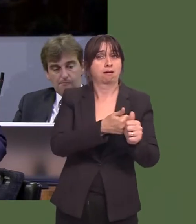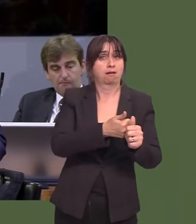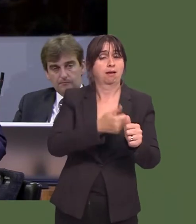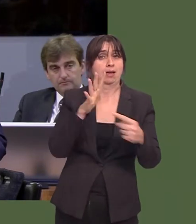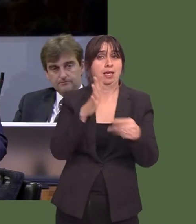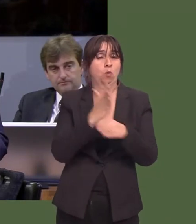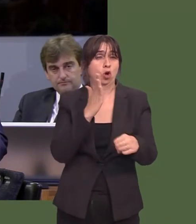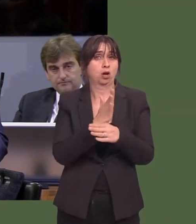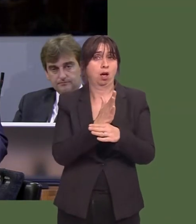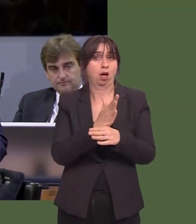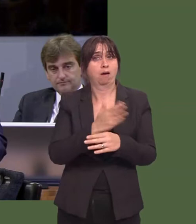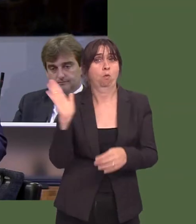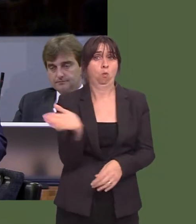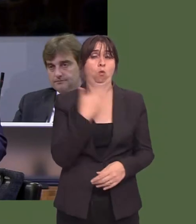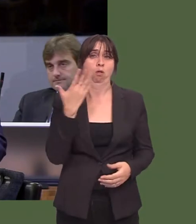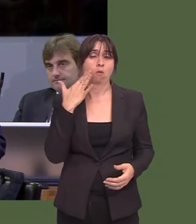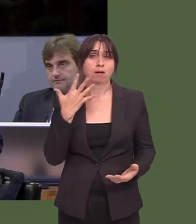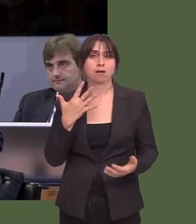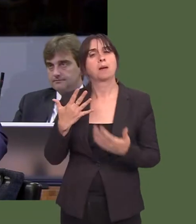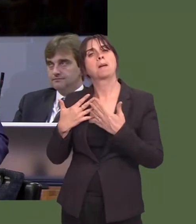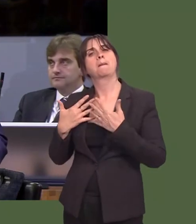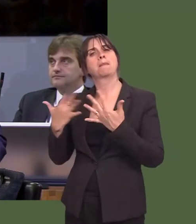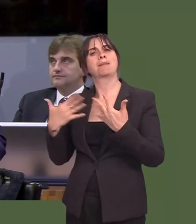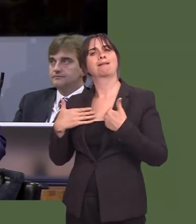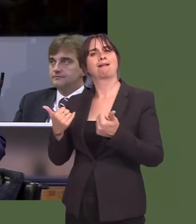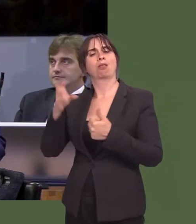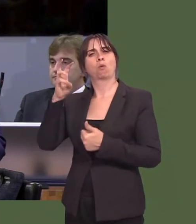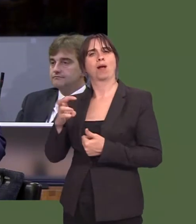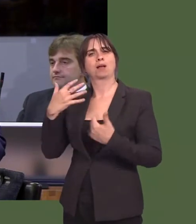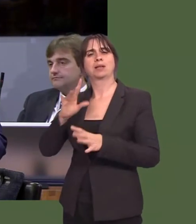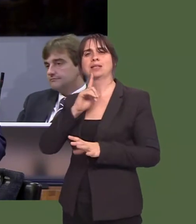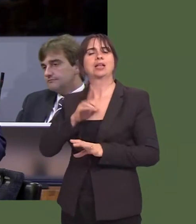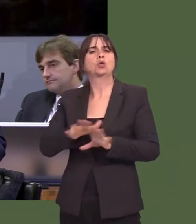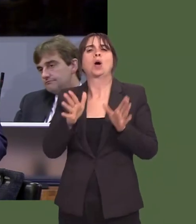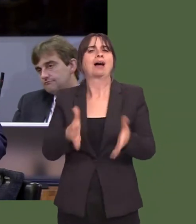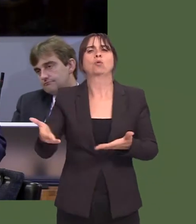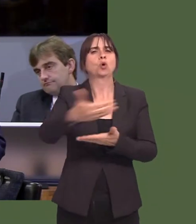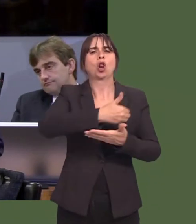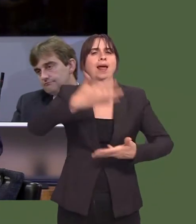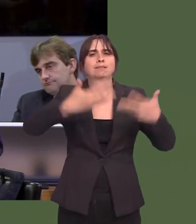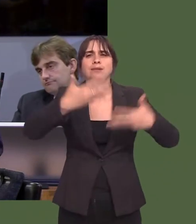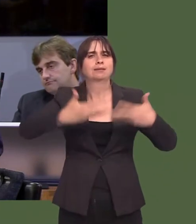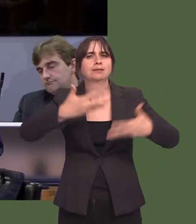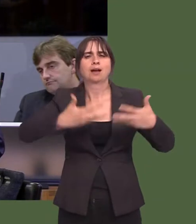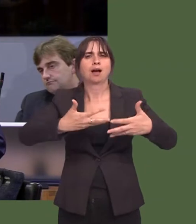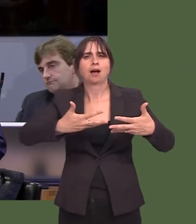It is a fact that Public Health Wales have said itís not mandatory for them to collect the data to identify where the shortfalls are in the system.